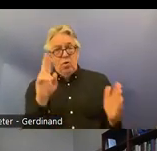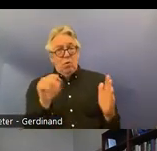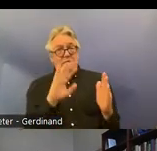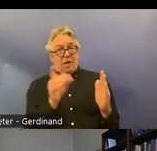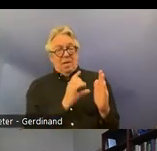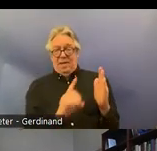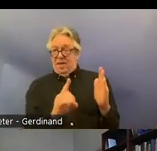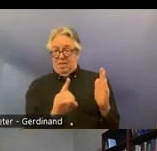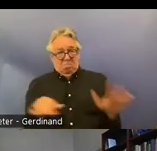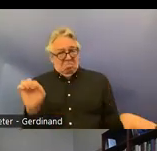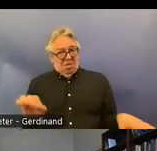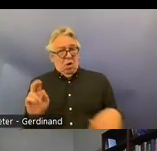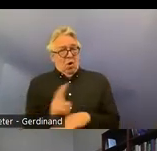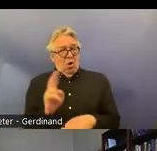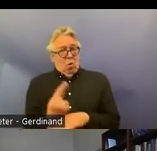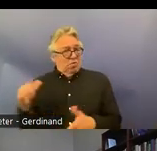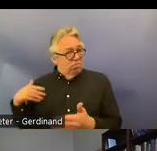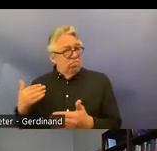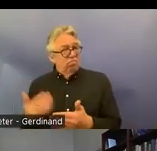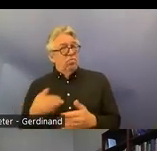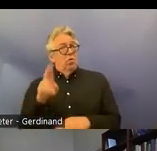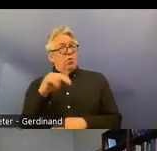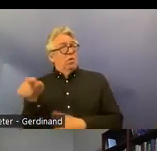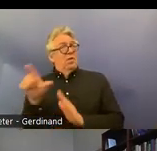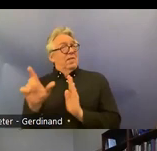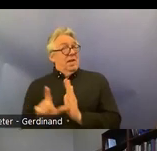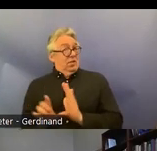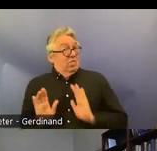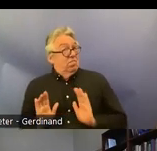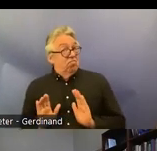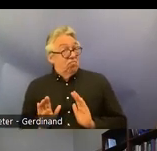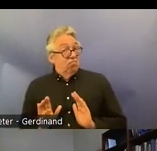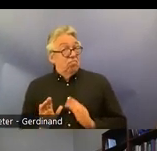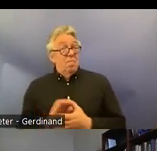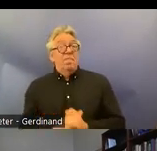Norwegian legislation to that effect we refer instead largely